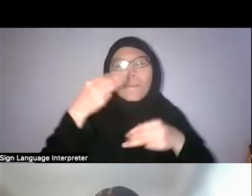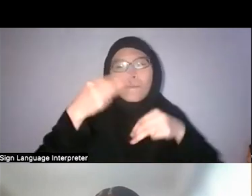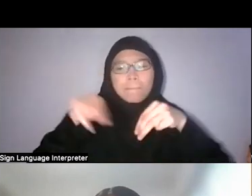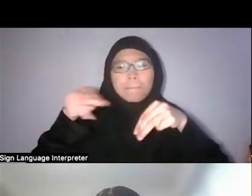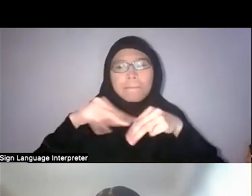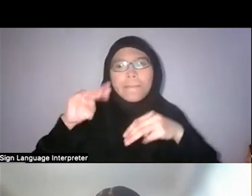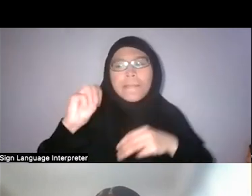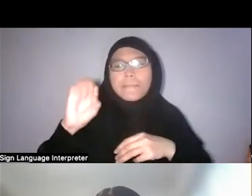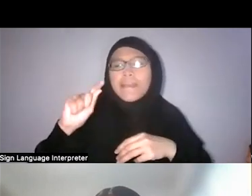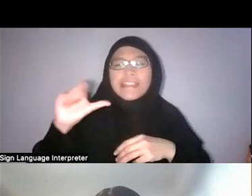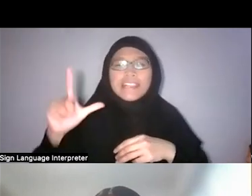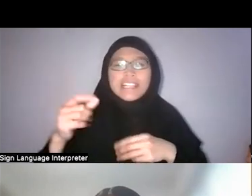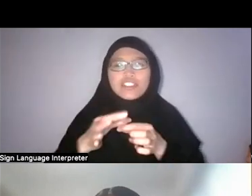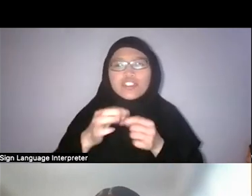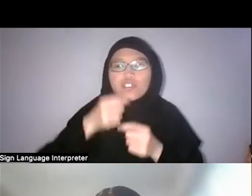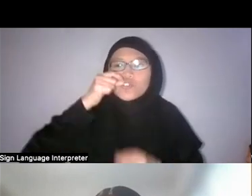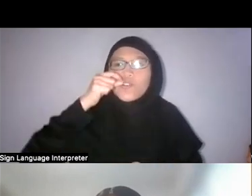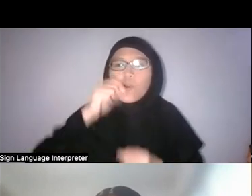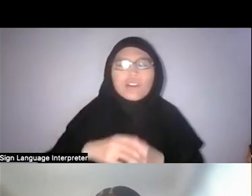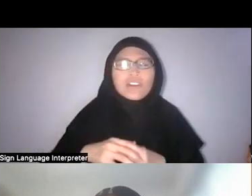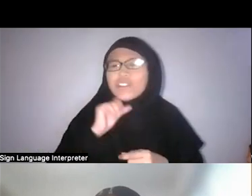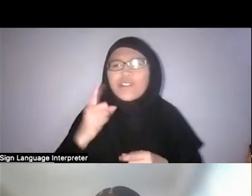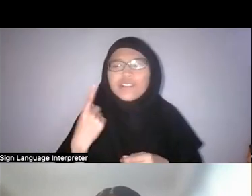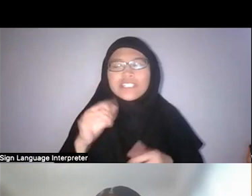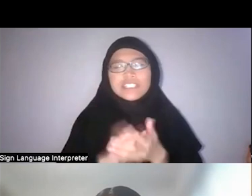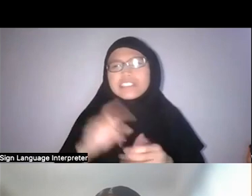We have to go beyond that if you want to talk about climate justice in a place like Singapore.